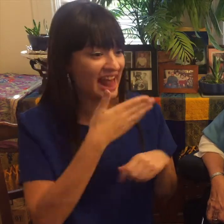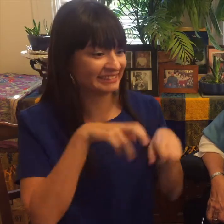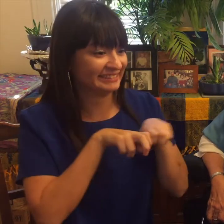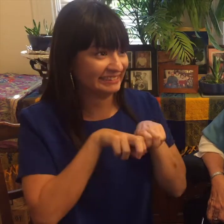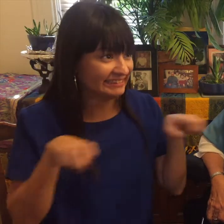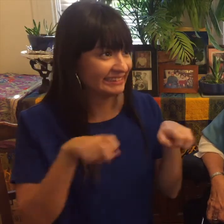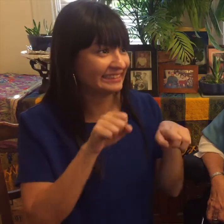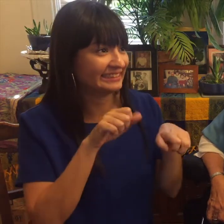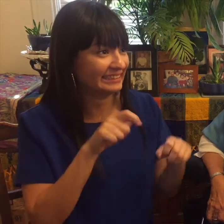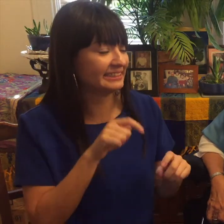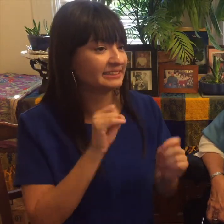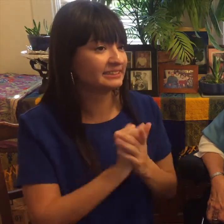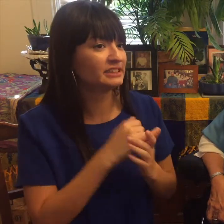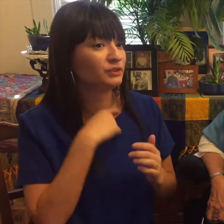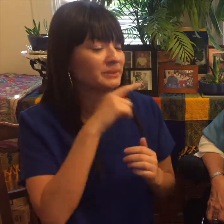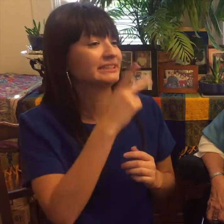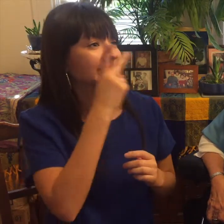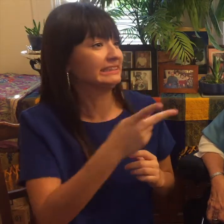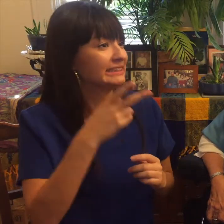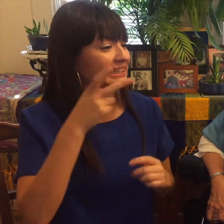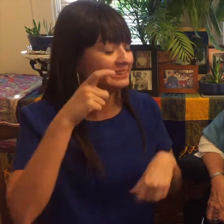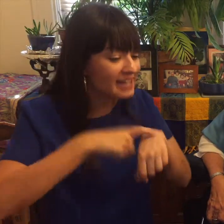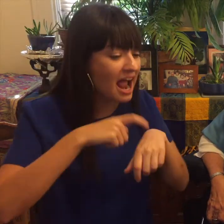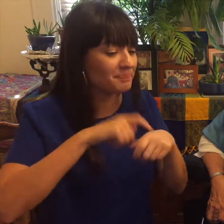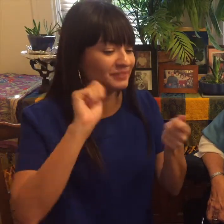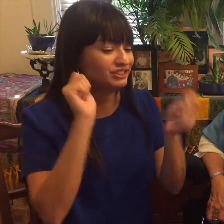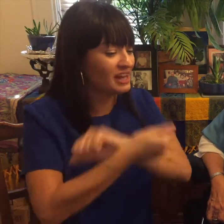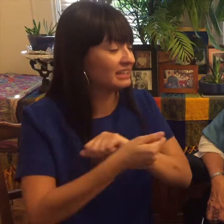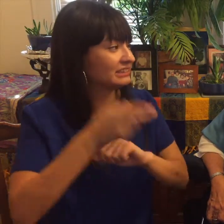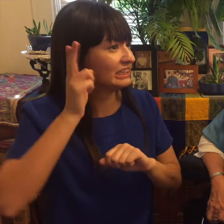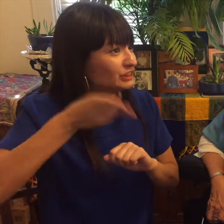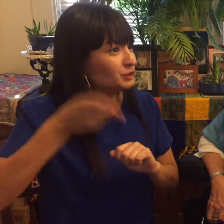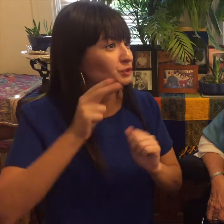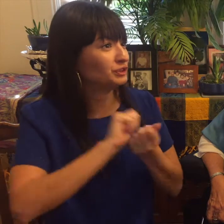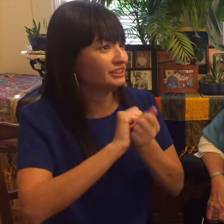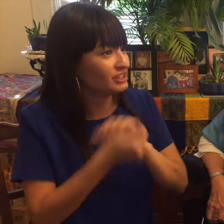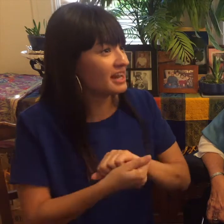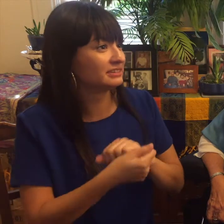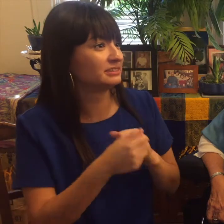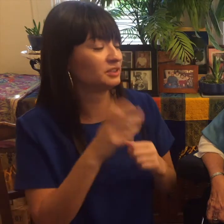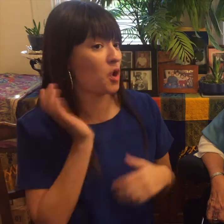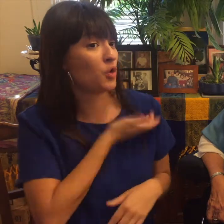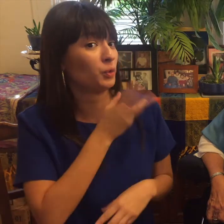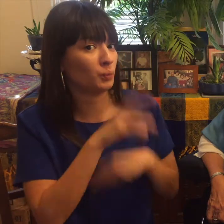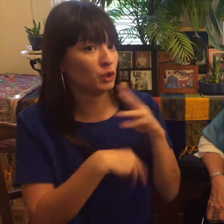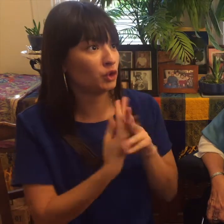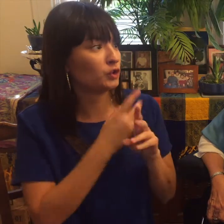see everything right up front in that seat to see so many things changed in